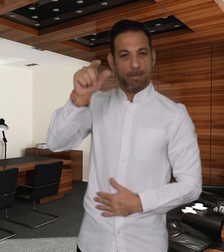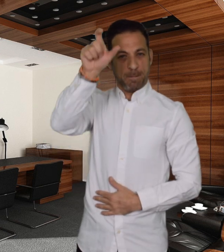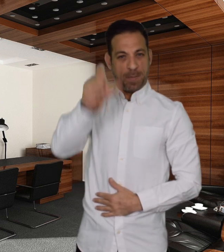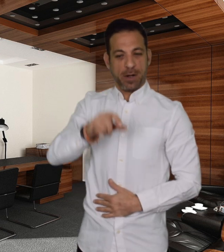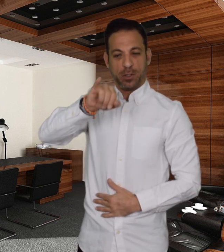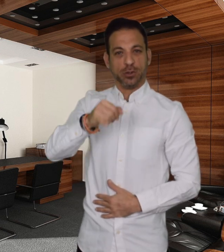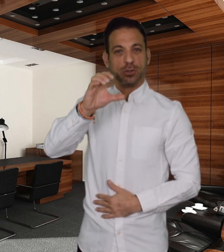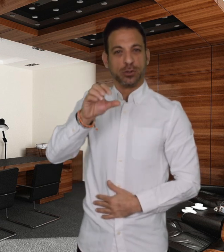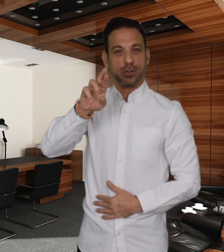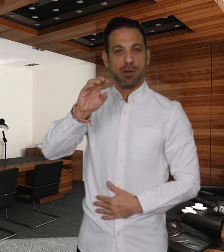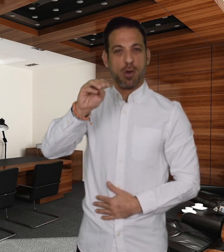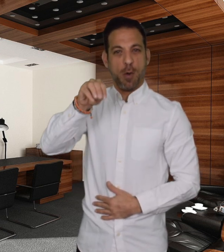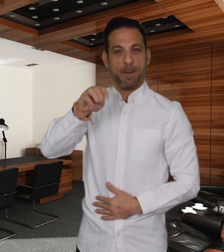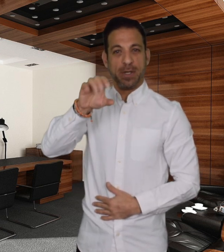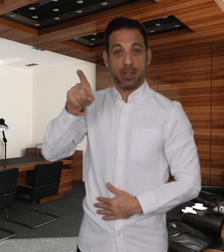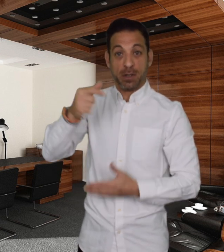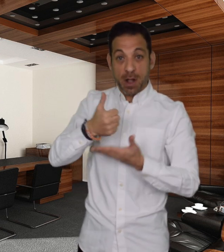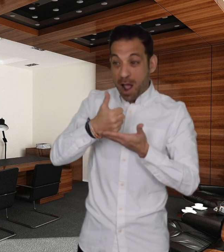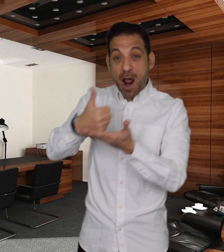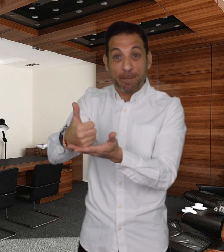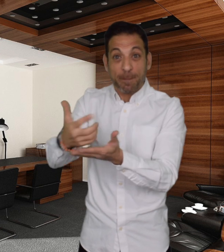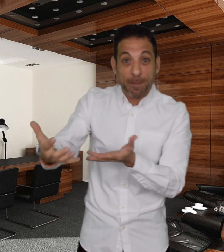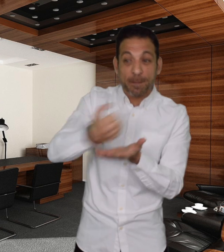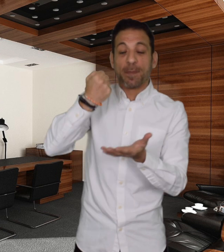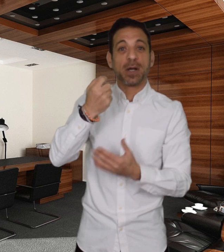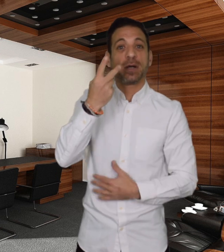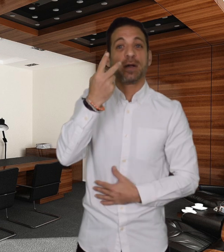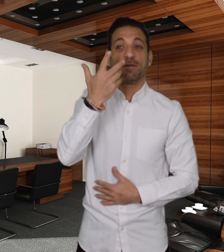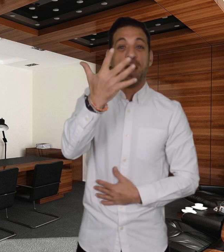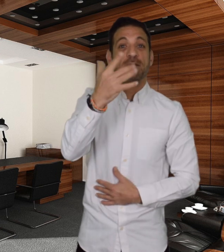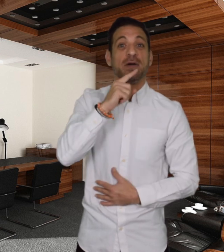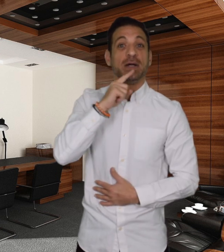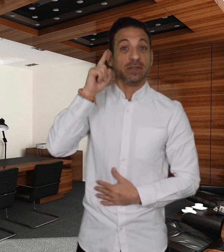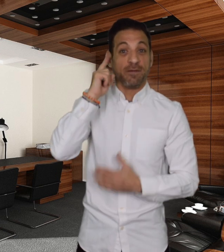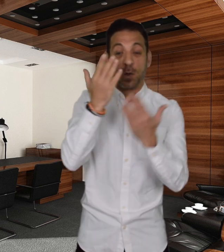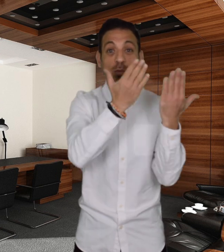the five Deaf students who were trapped in the school.